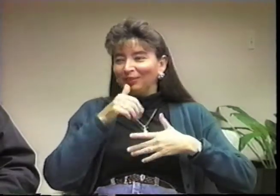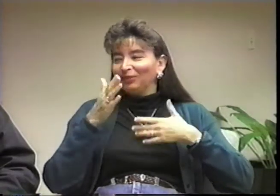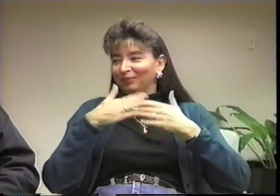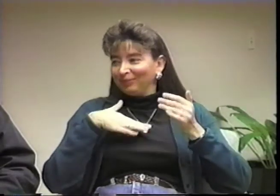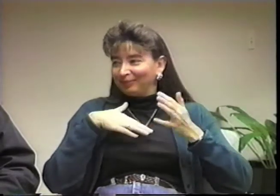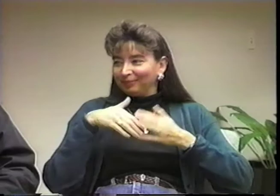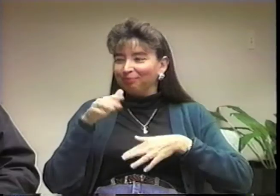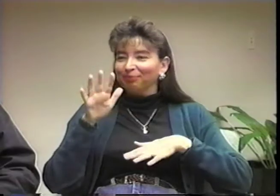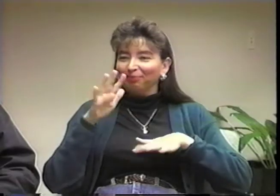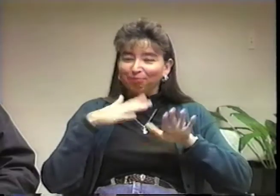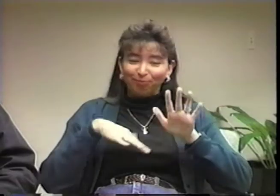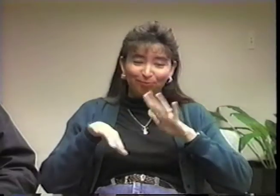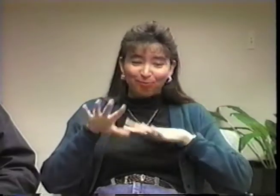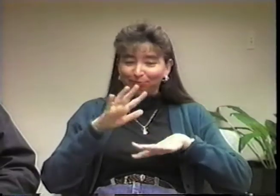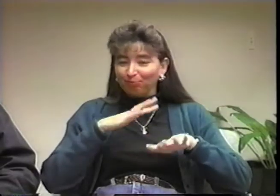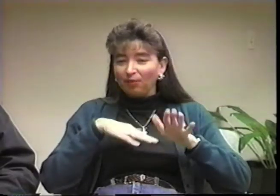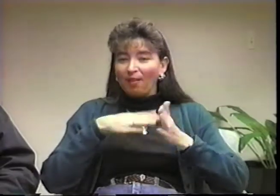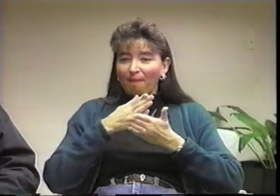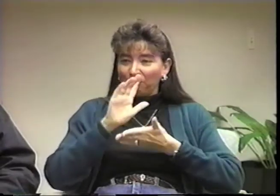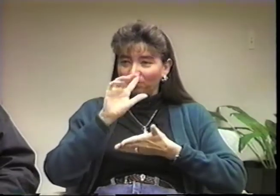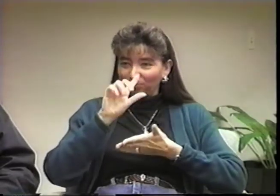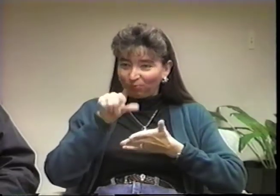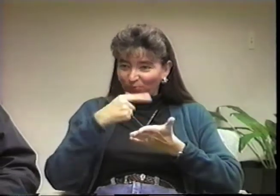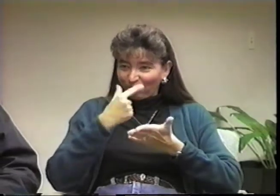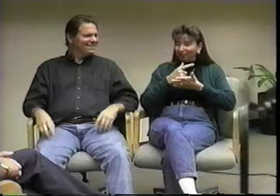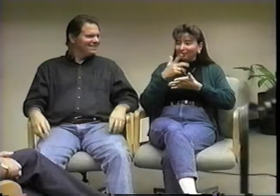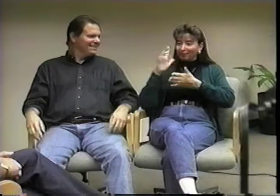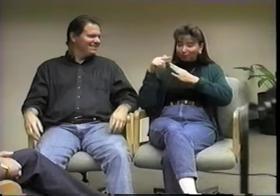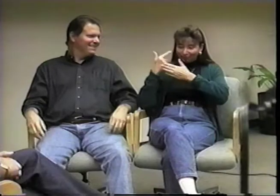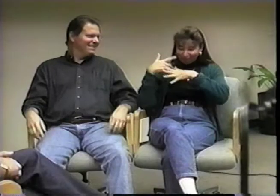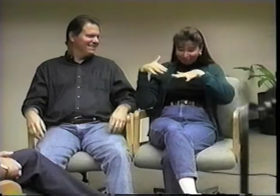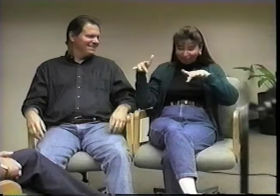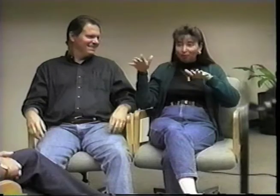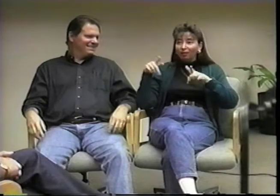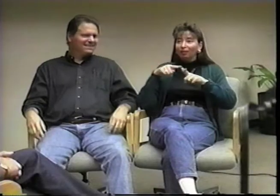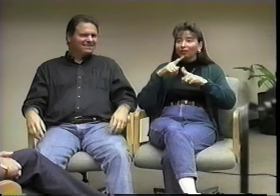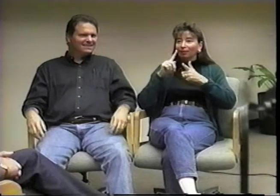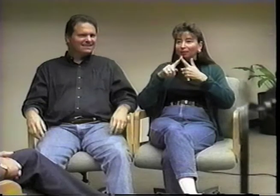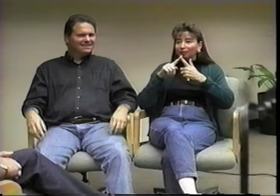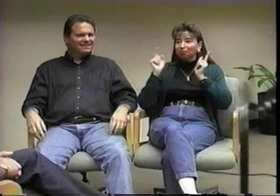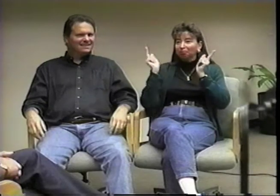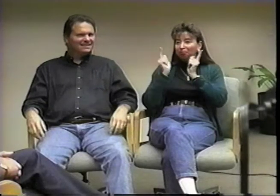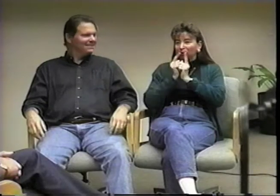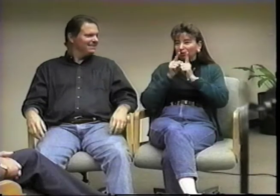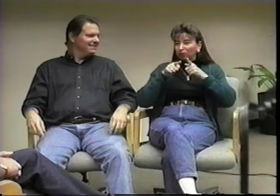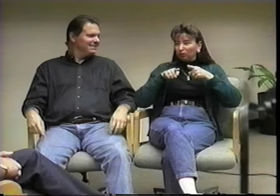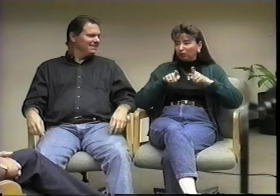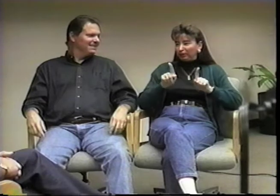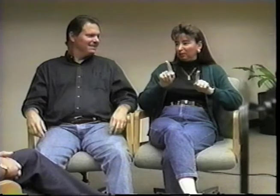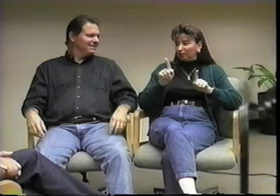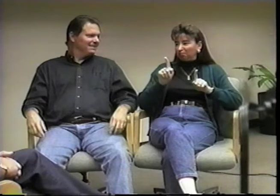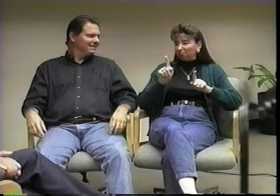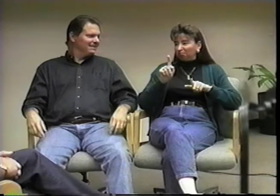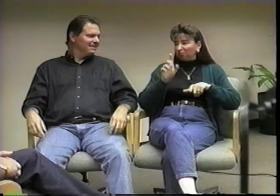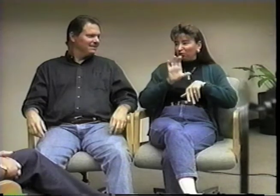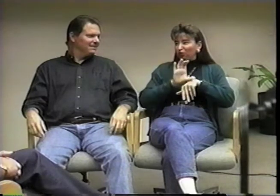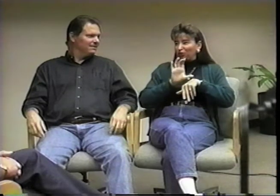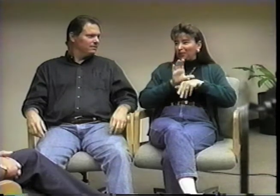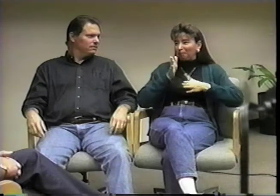After graduation, we went our separate ways. We met again at a church picnic,